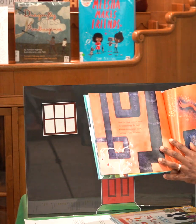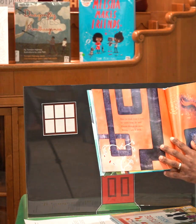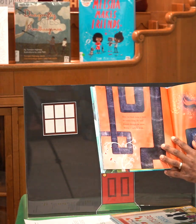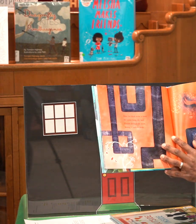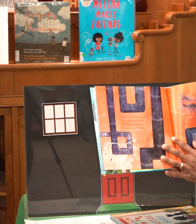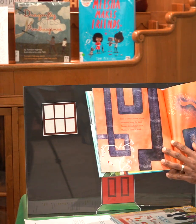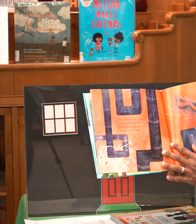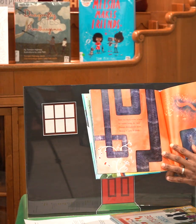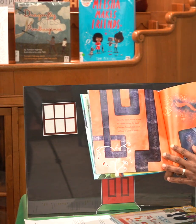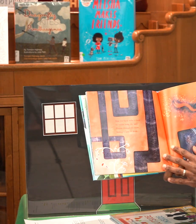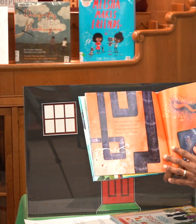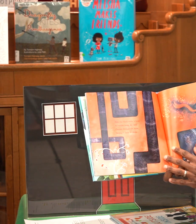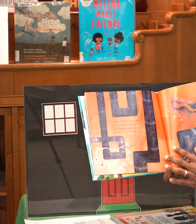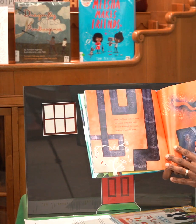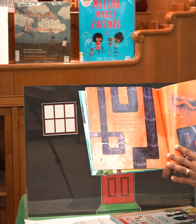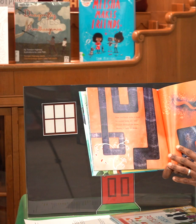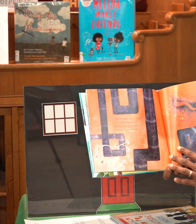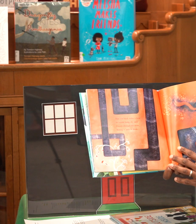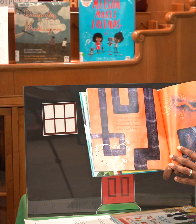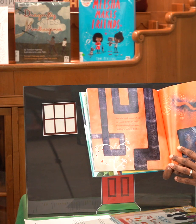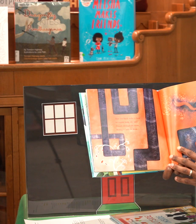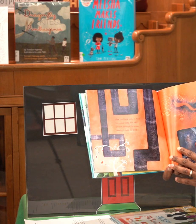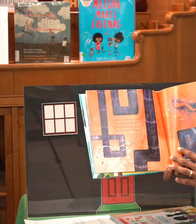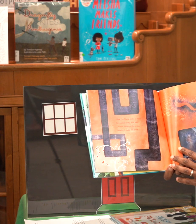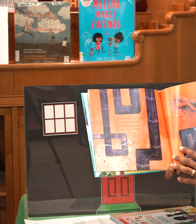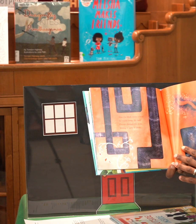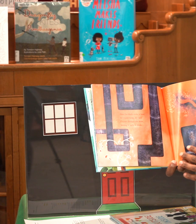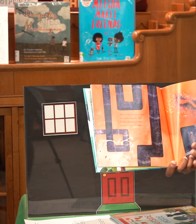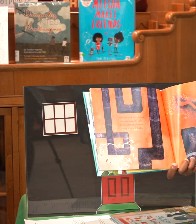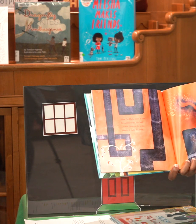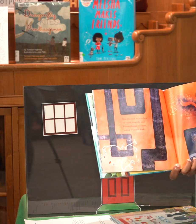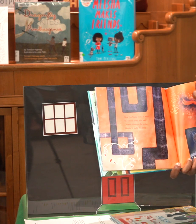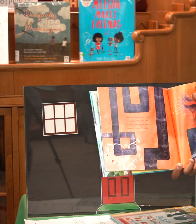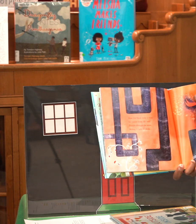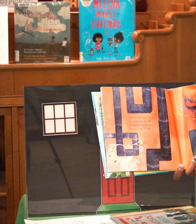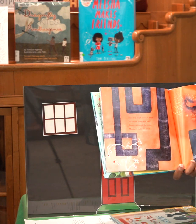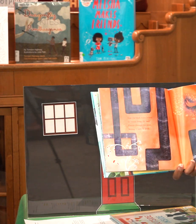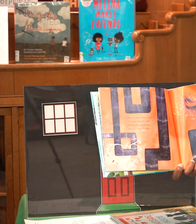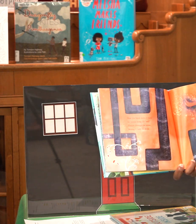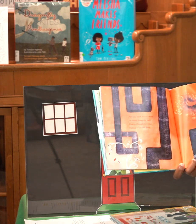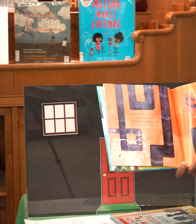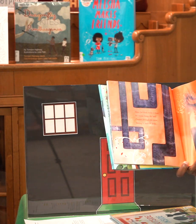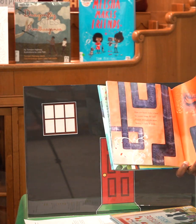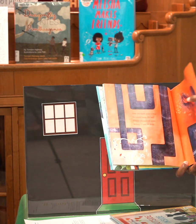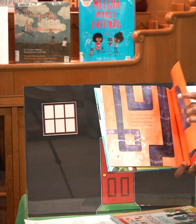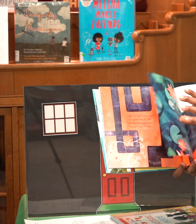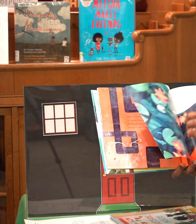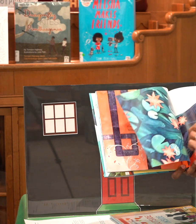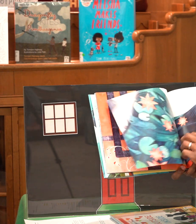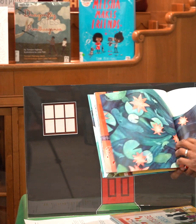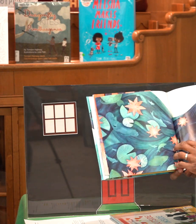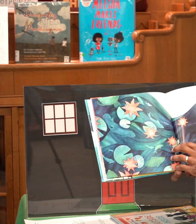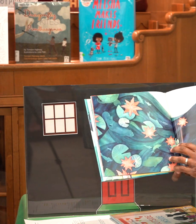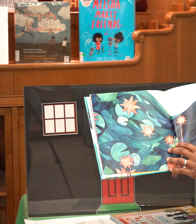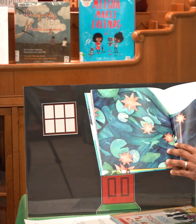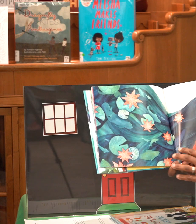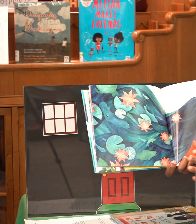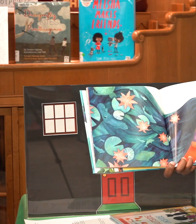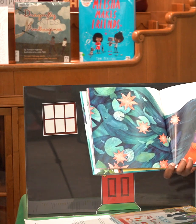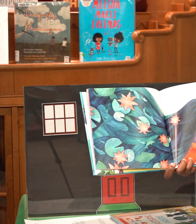i would love to i'm so excited to share with you the selected picture book for our re-brave program for this year it is called we are water protectors ready i am we are water protectors water is the first medicine nokomis told me we come from water it nourished us inside our mother's body as it nourishes us here on mother earth water is sacred she said we stand with our songs and our drums we are still here the river's rhythm runs through my veins runs through my people's veins my people talk of a black snake that will destroy the land